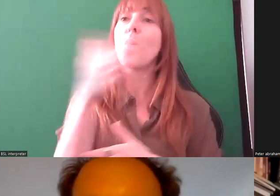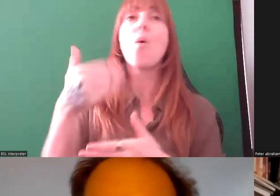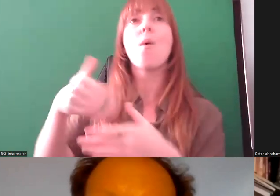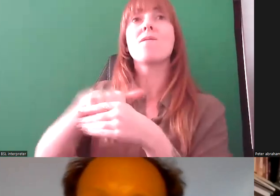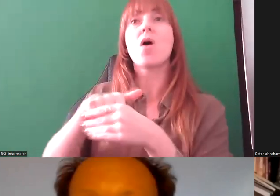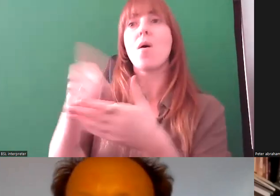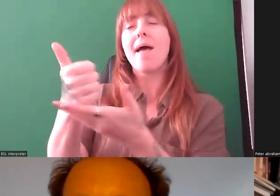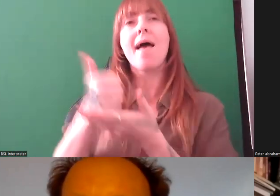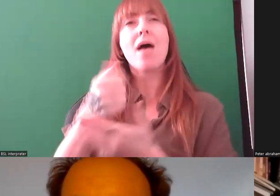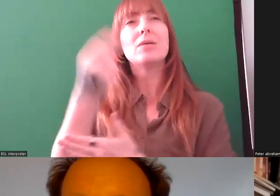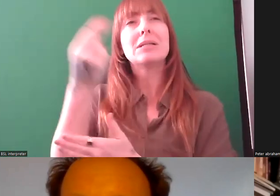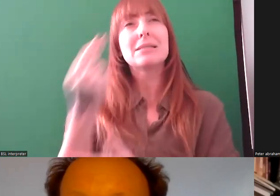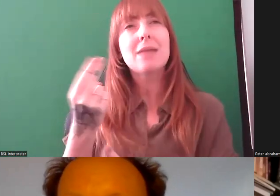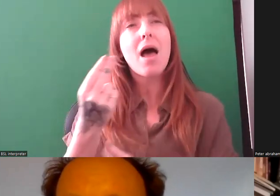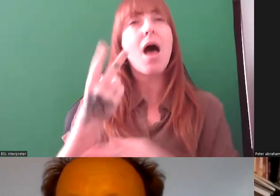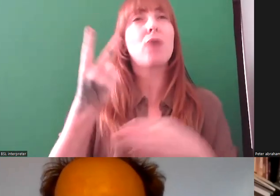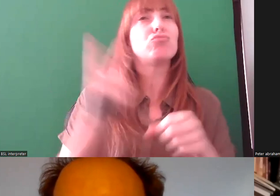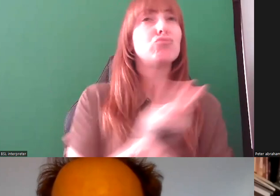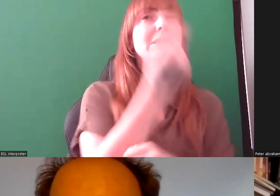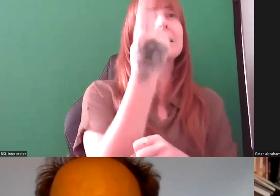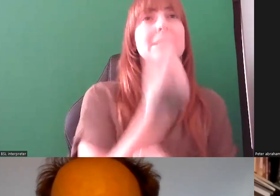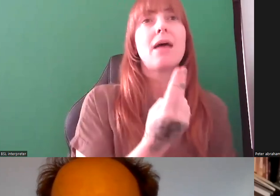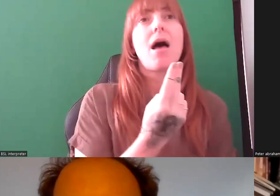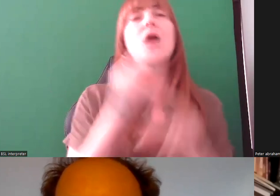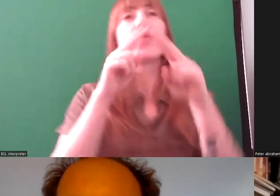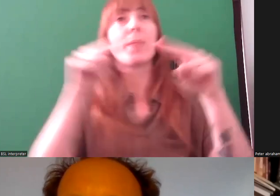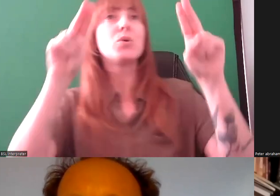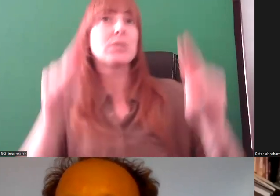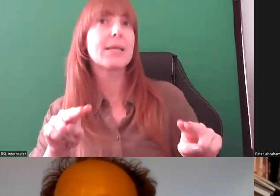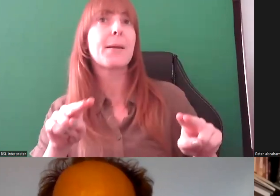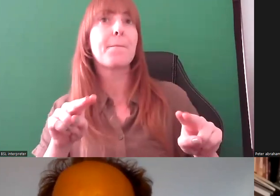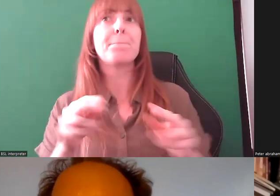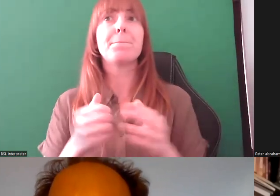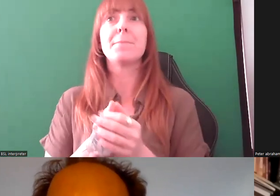and the re-design, of the museum's ground floor level which is something well beyond the scope of